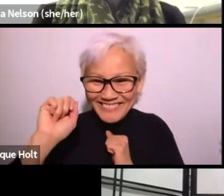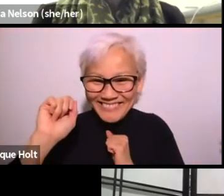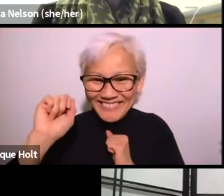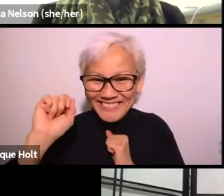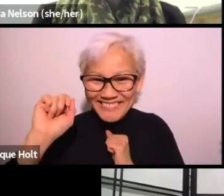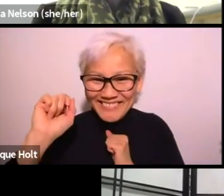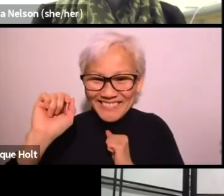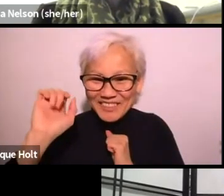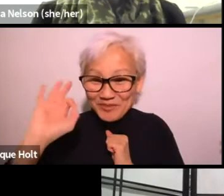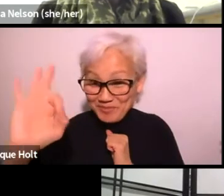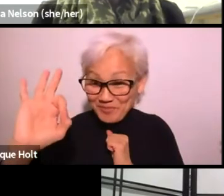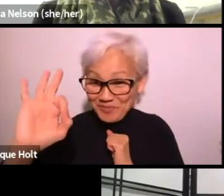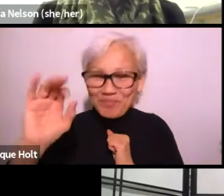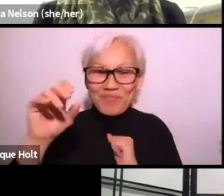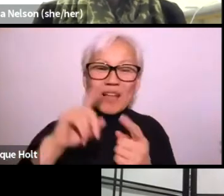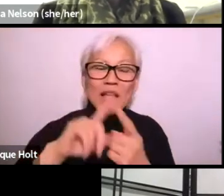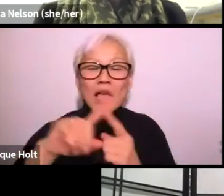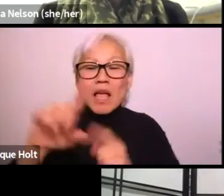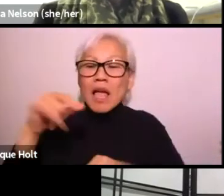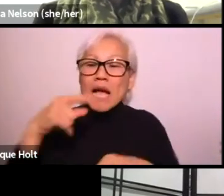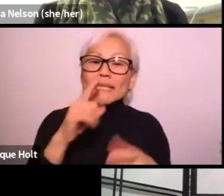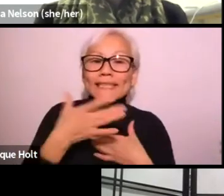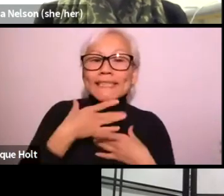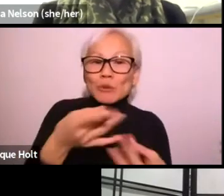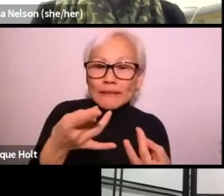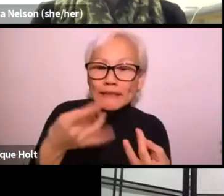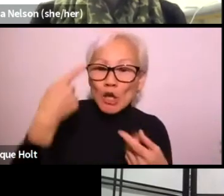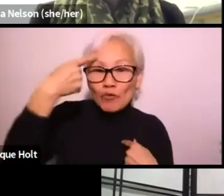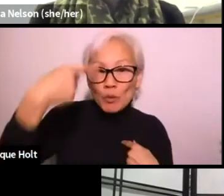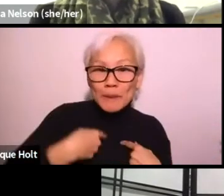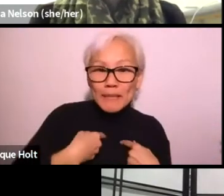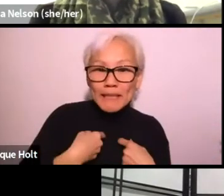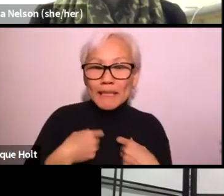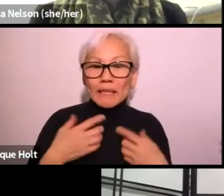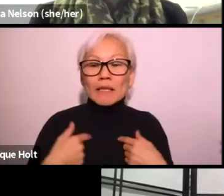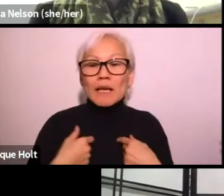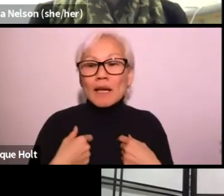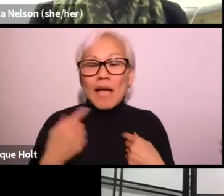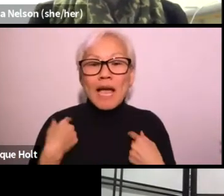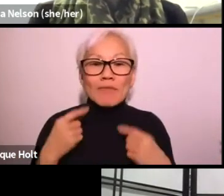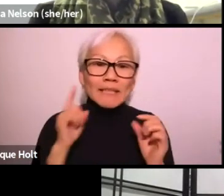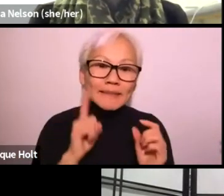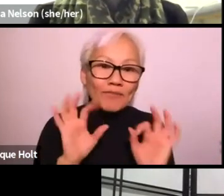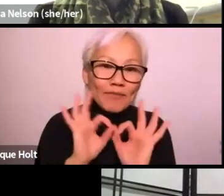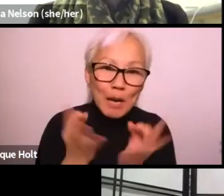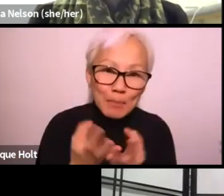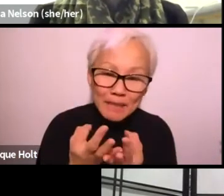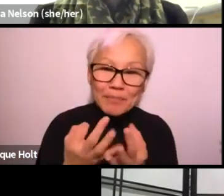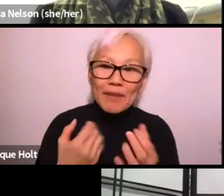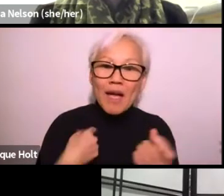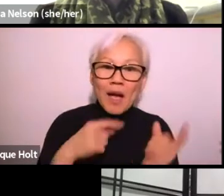Okay, just one second. We have an interpreter switch here. Okay, great. That's very interesting for me.